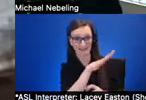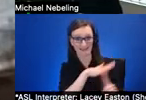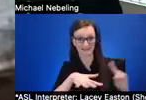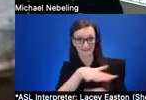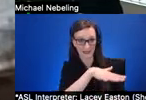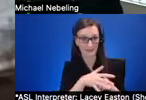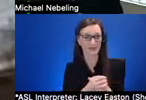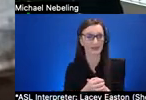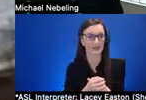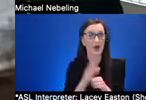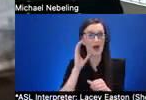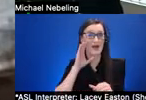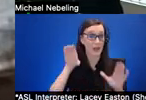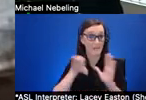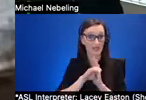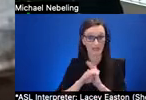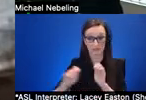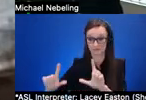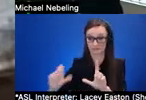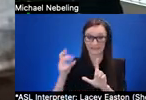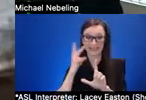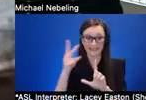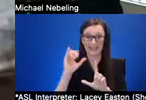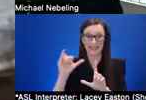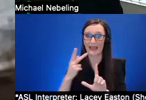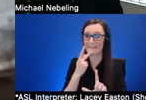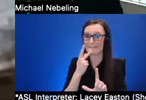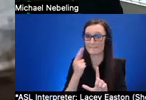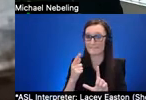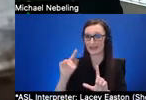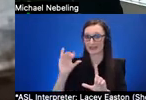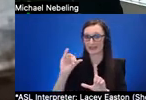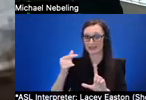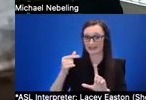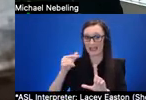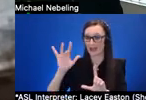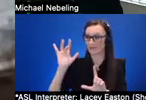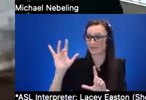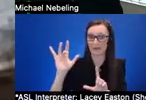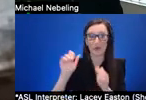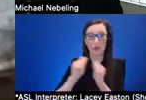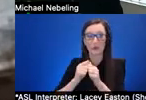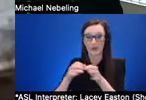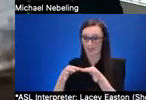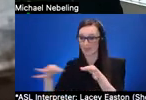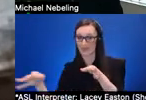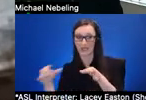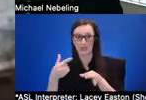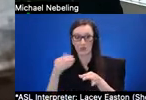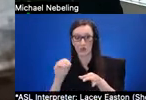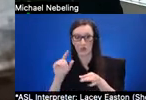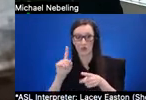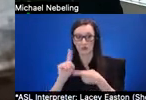there is a pink door tag with the words go to the share zone beneath and we need to think about